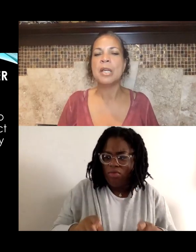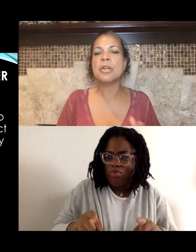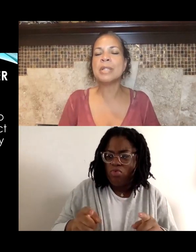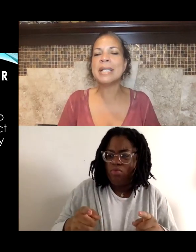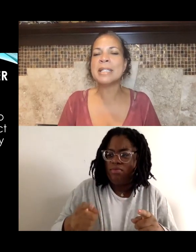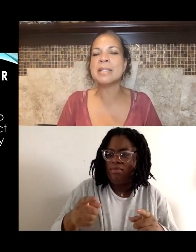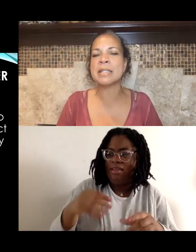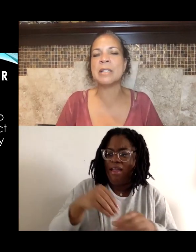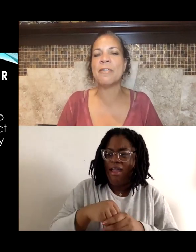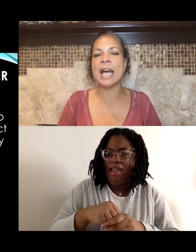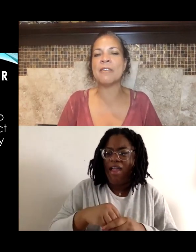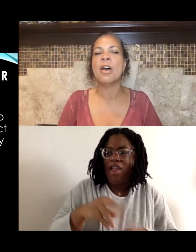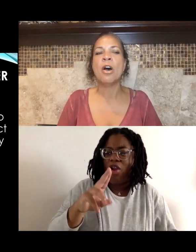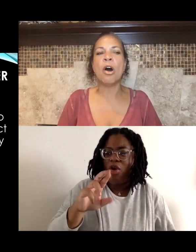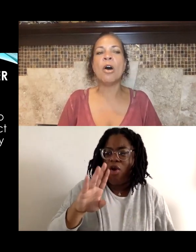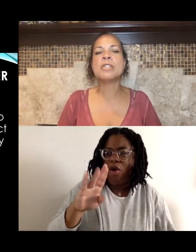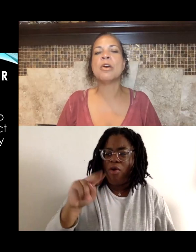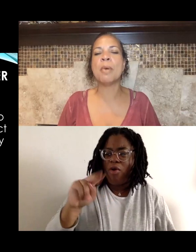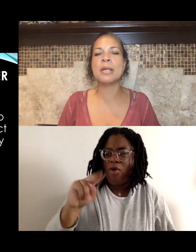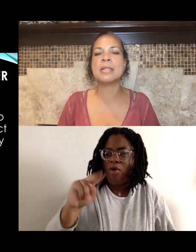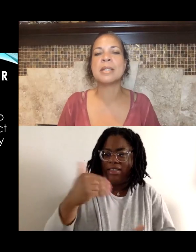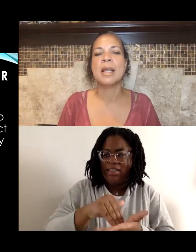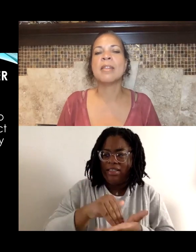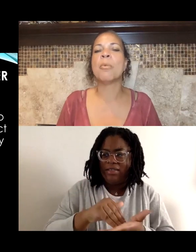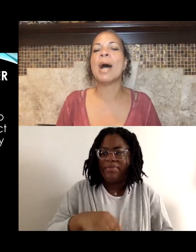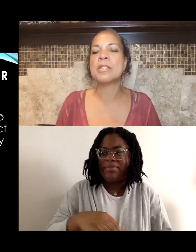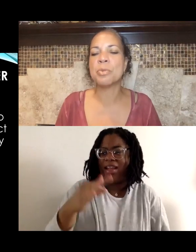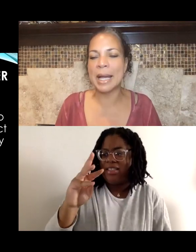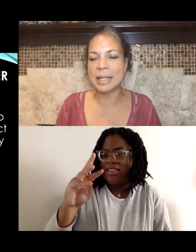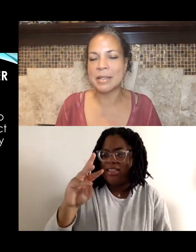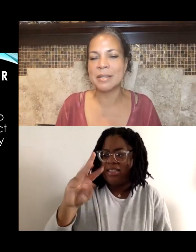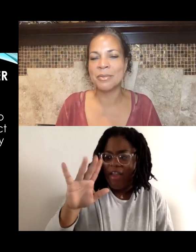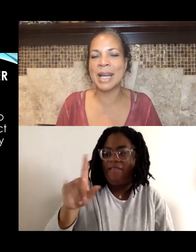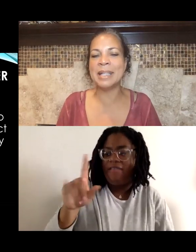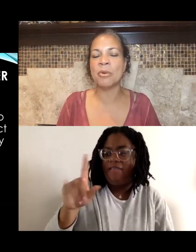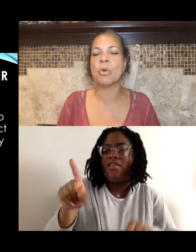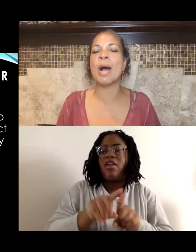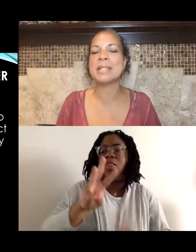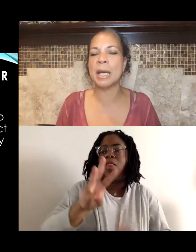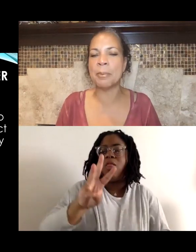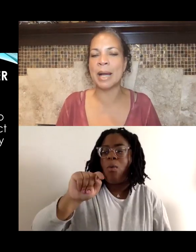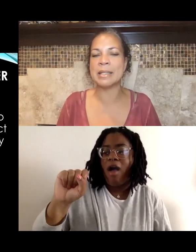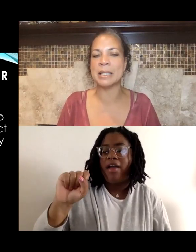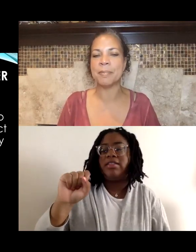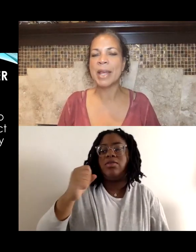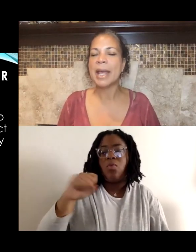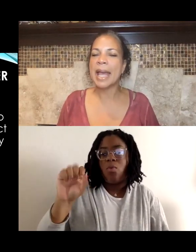So 1965 also marks the Watts riots, right, the Watts uprising.